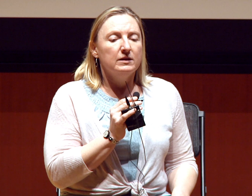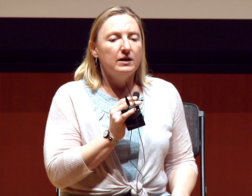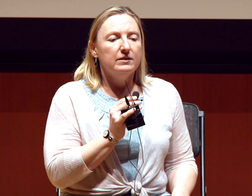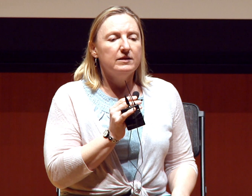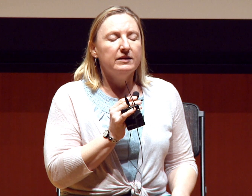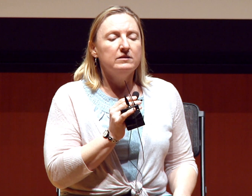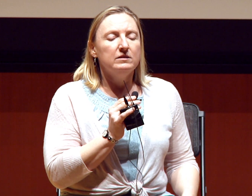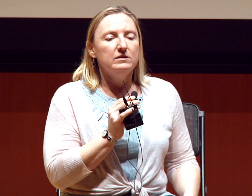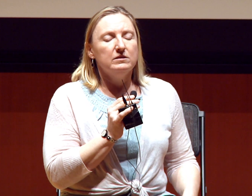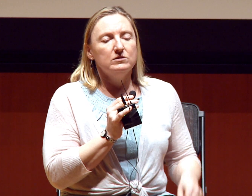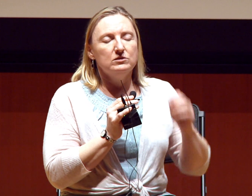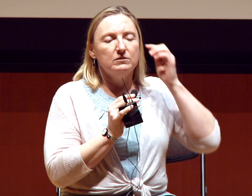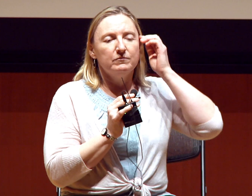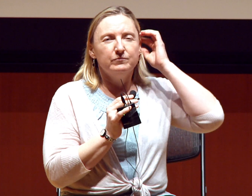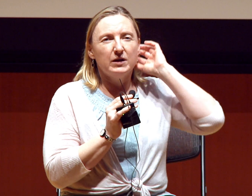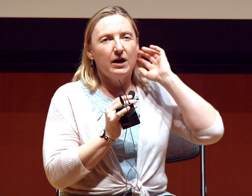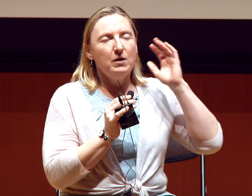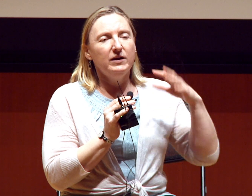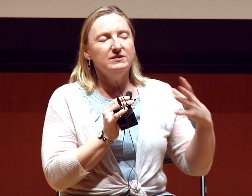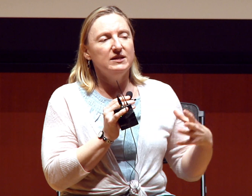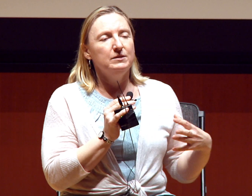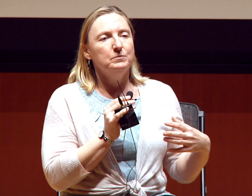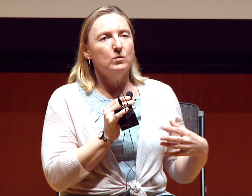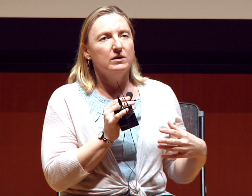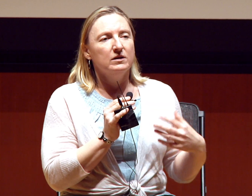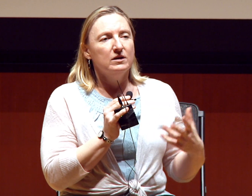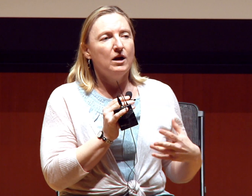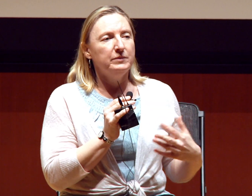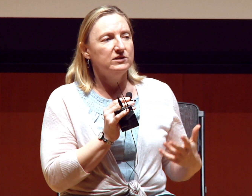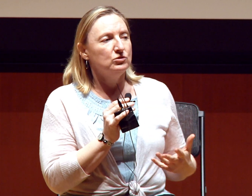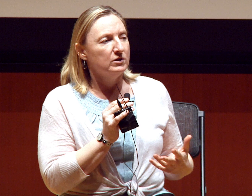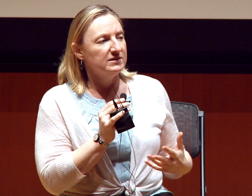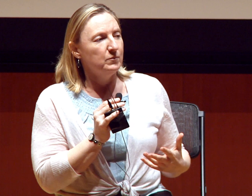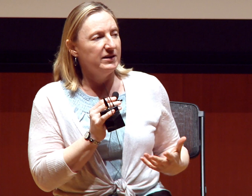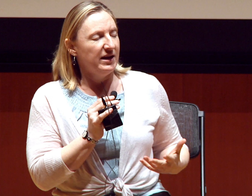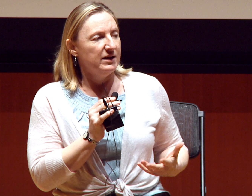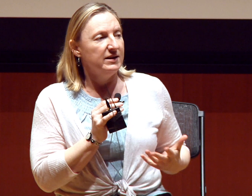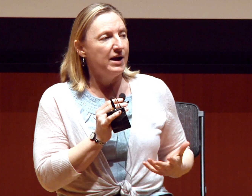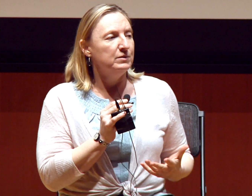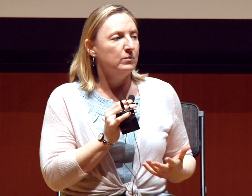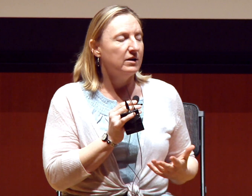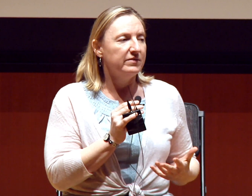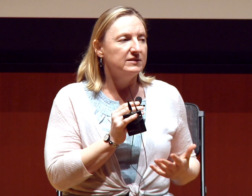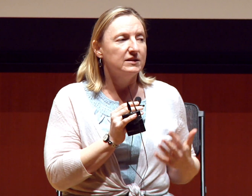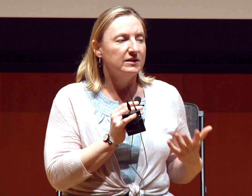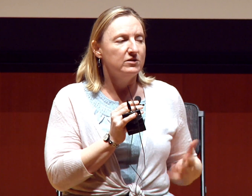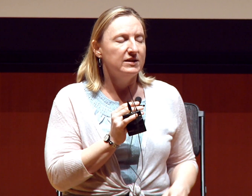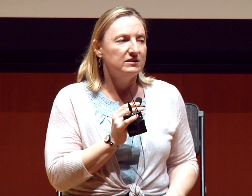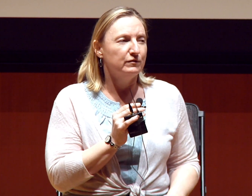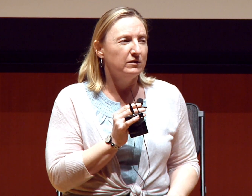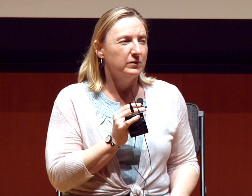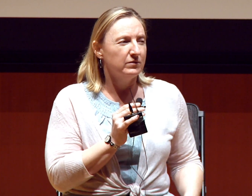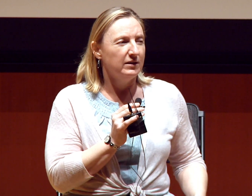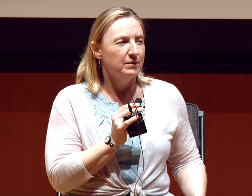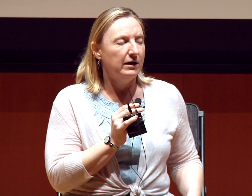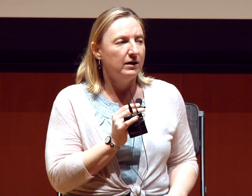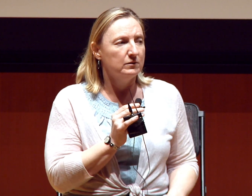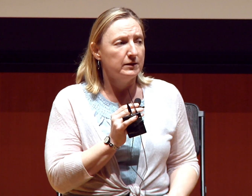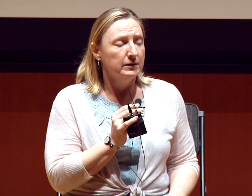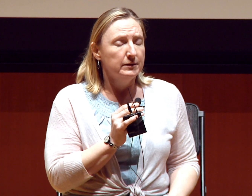I want to see more complex stories that we can inhabit more authentically, and I know that’s difficult when you’re thinking about Hollywood.